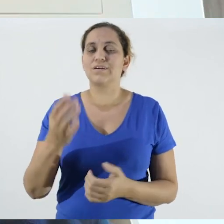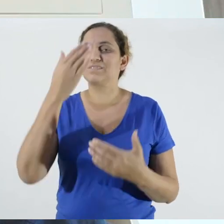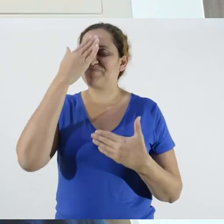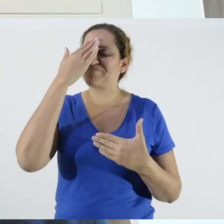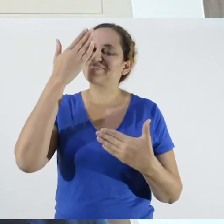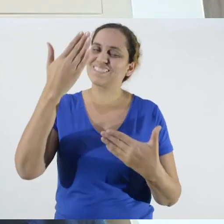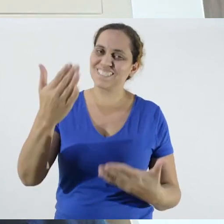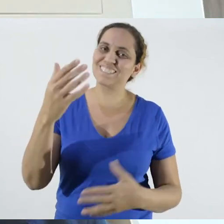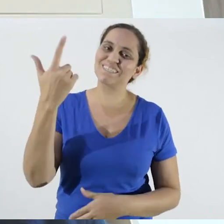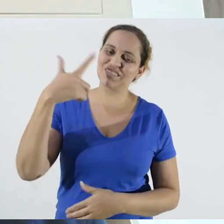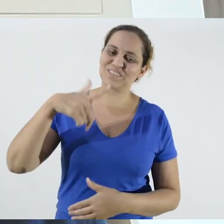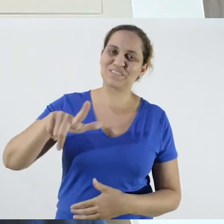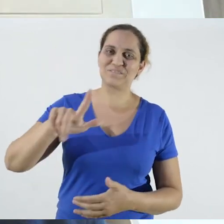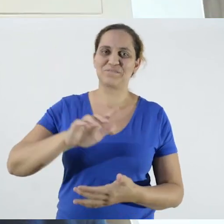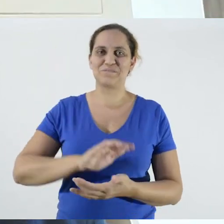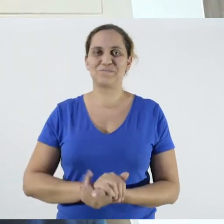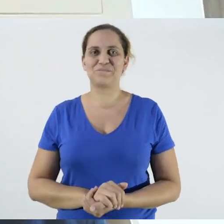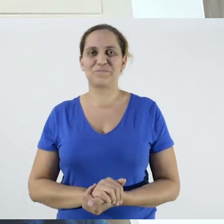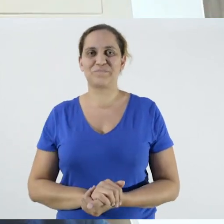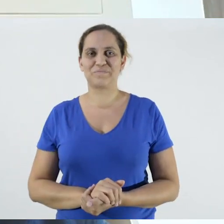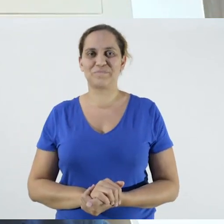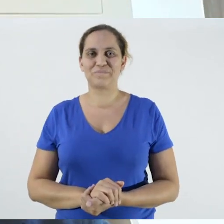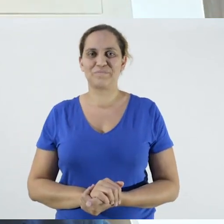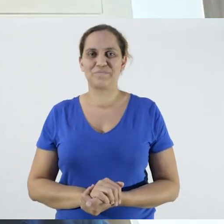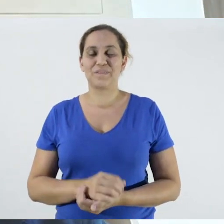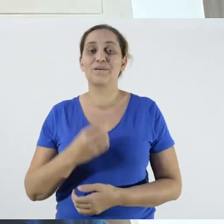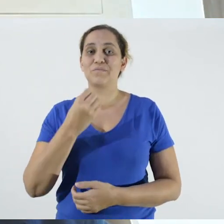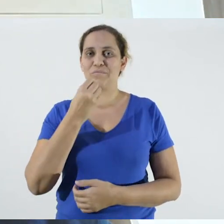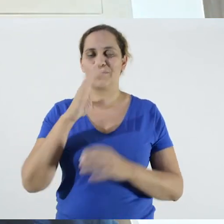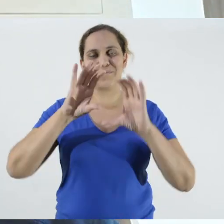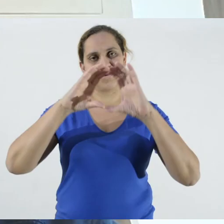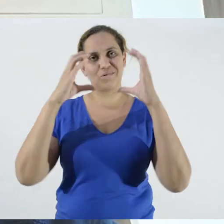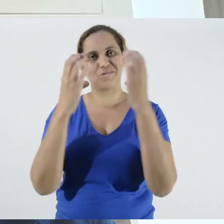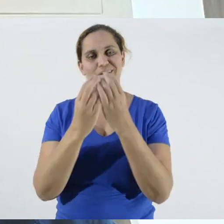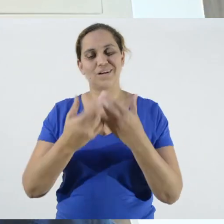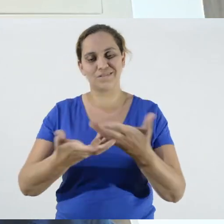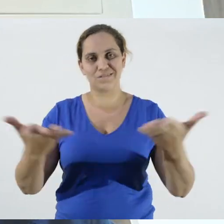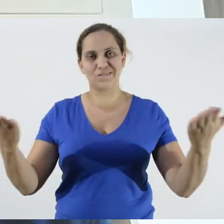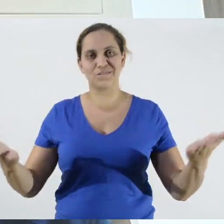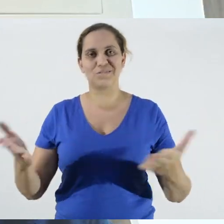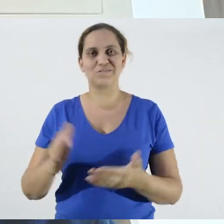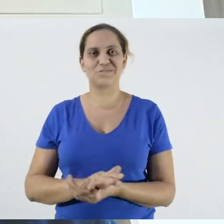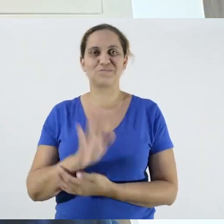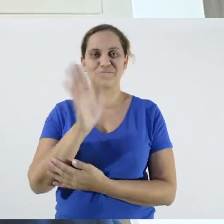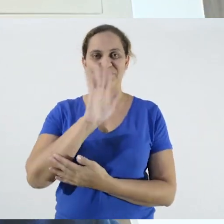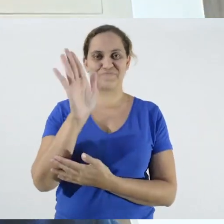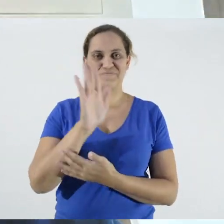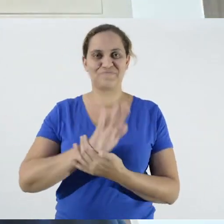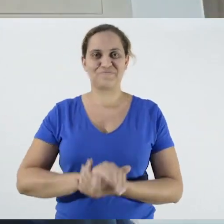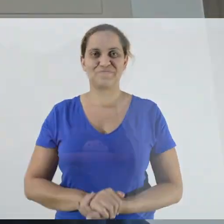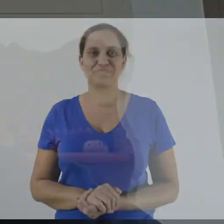I would like to thank you again. A good congress to all of you. Bye Bye.